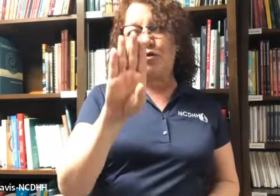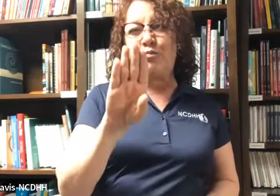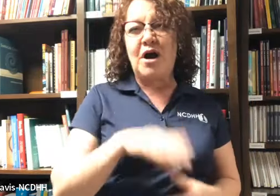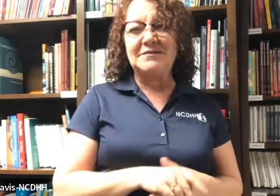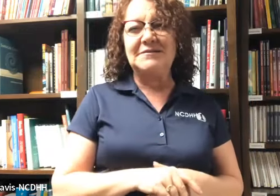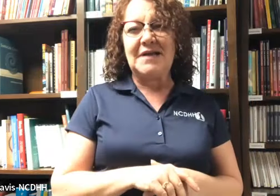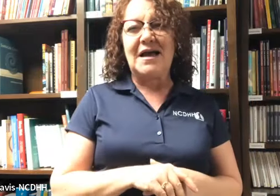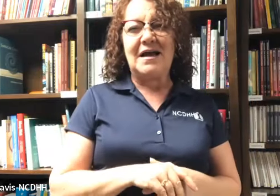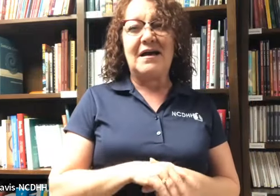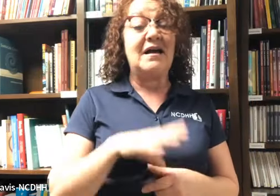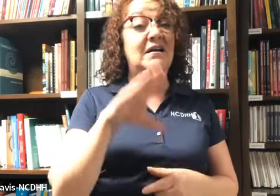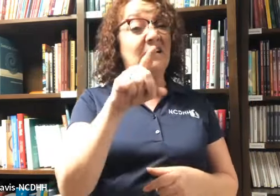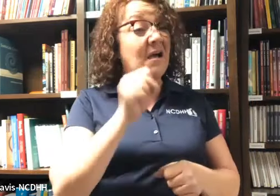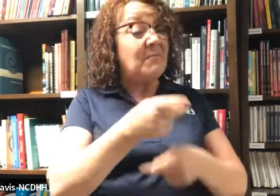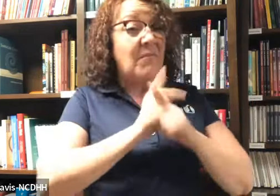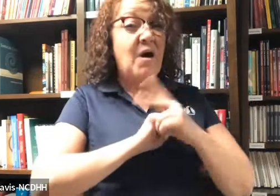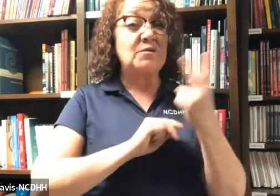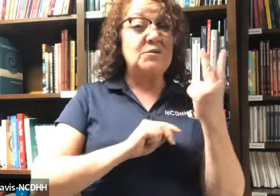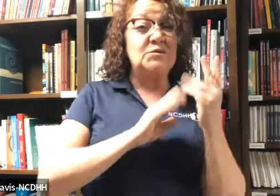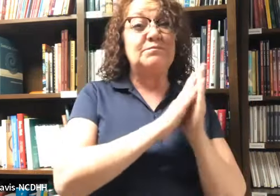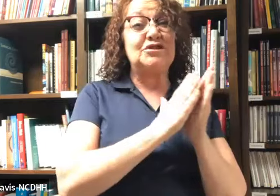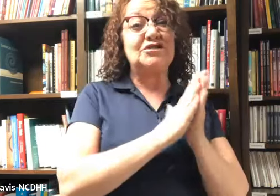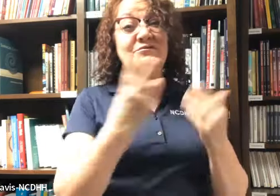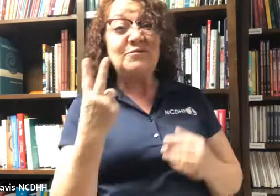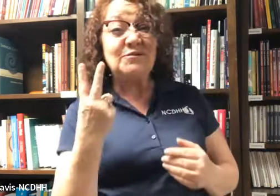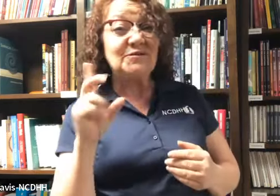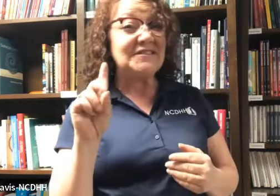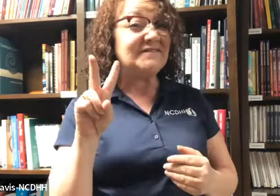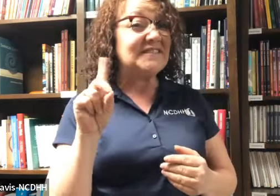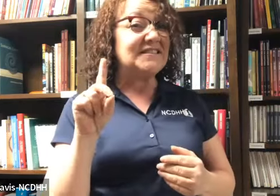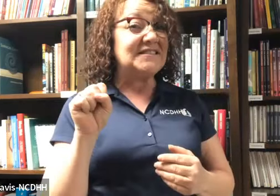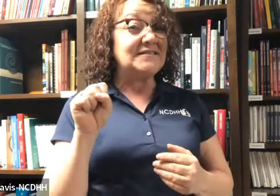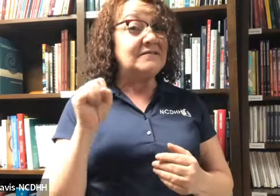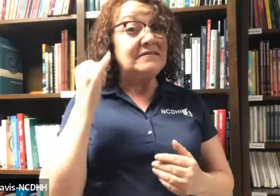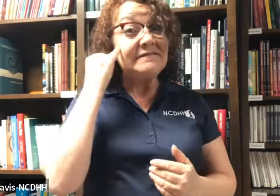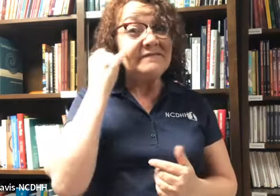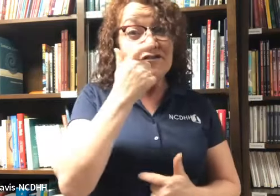but you must live in Nebraska. You can borrow two books, two DVDs,